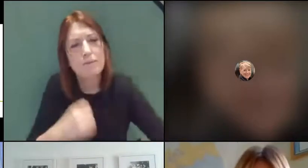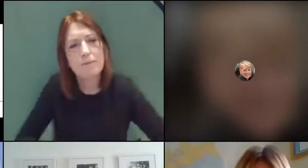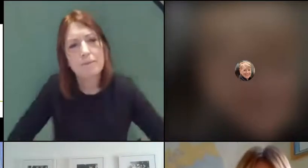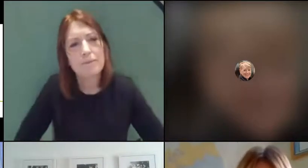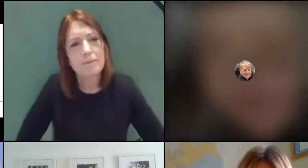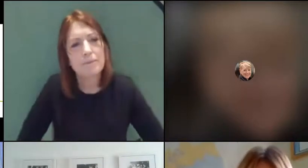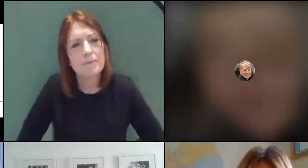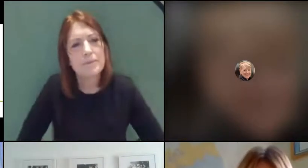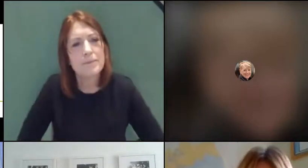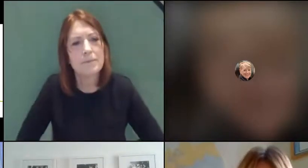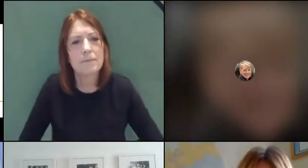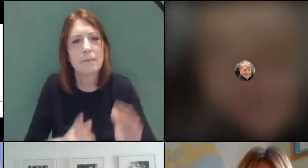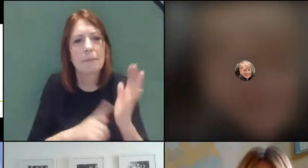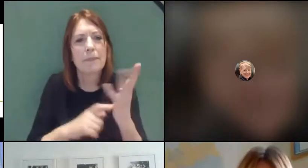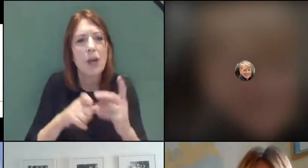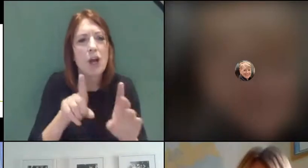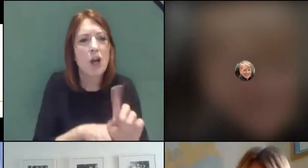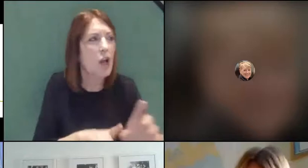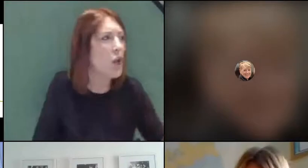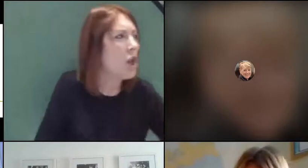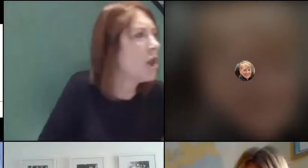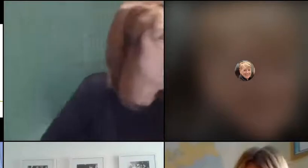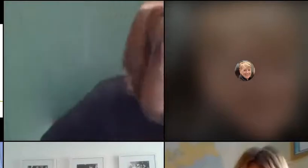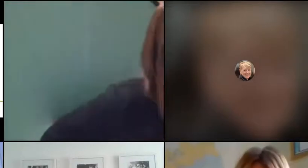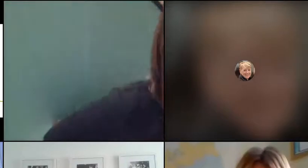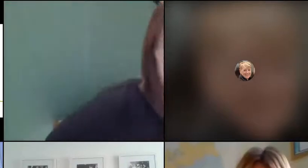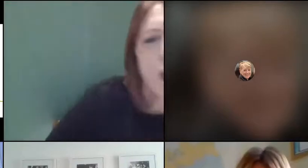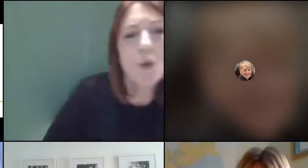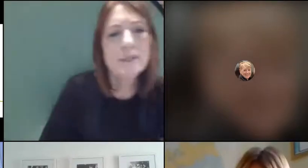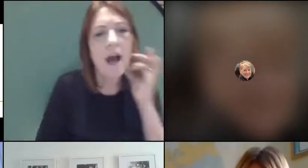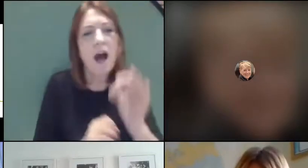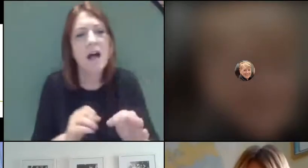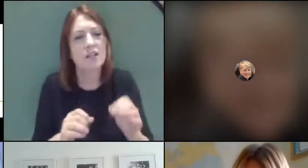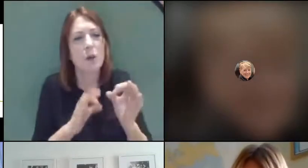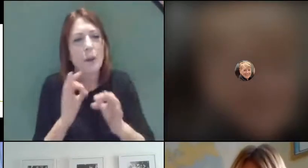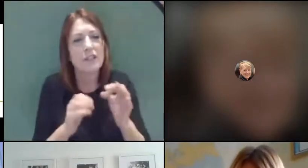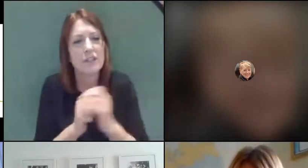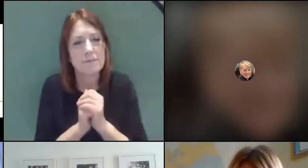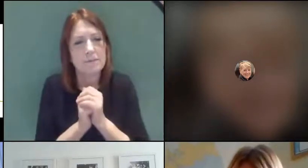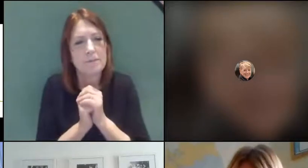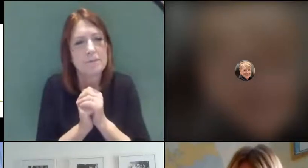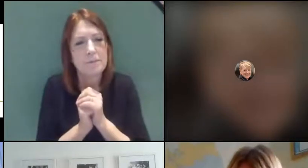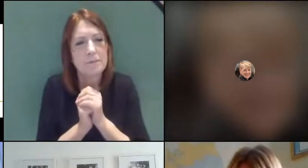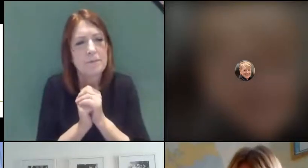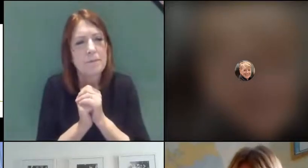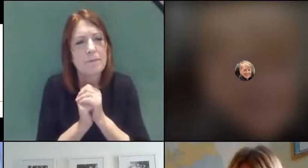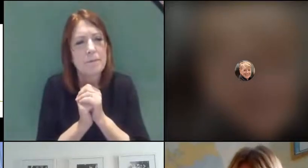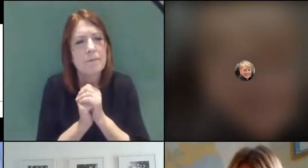Lucy Wilder has asked a question and she's repeated it and she's had a fair bit of traction